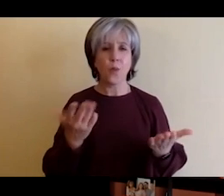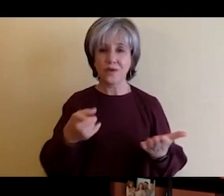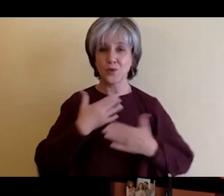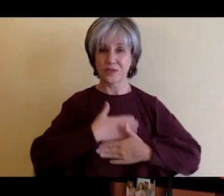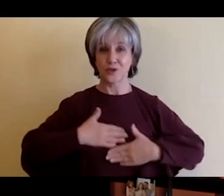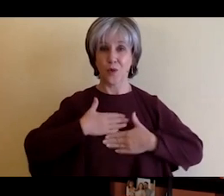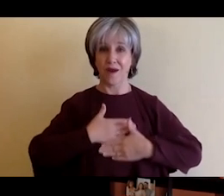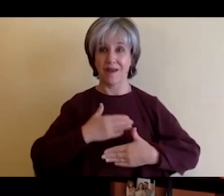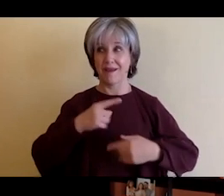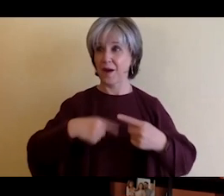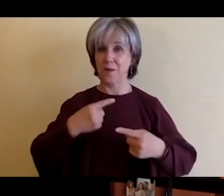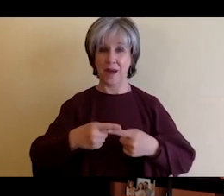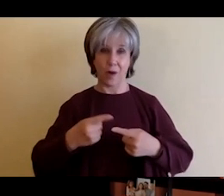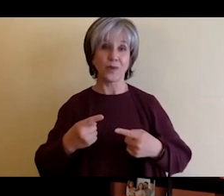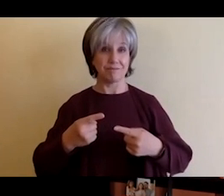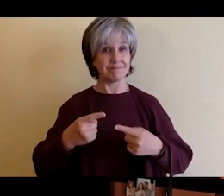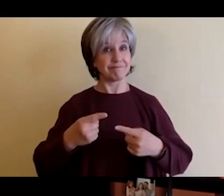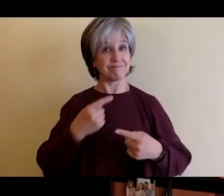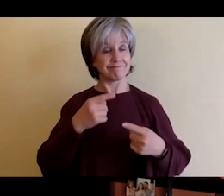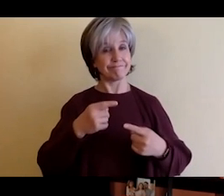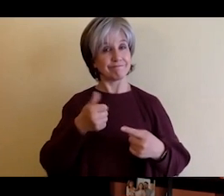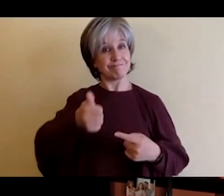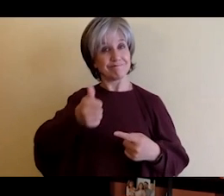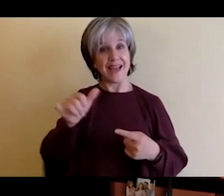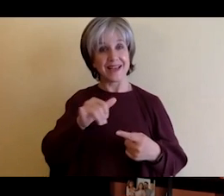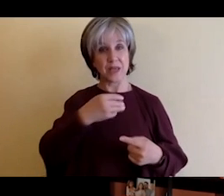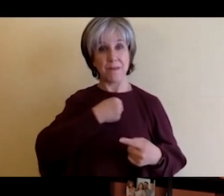Yeah absolutely, I think for me professionally,